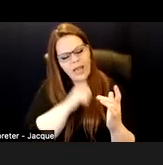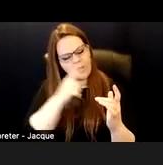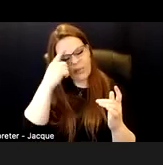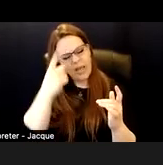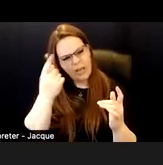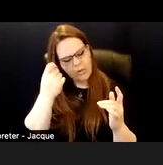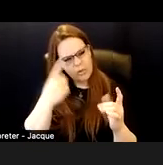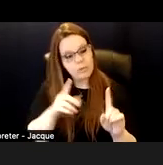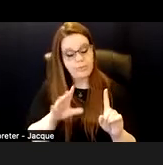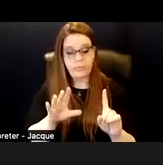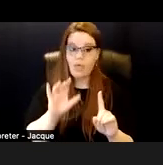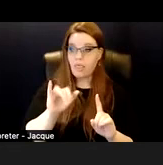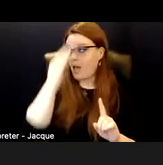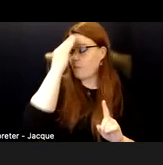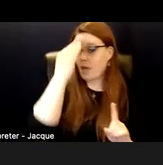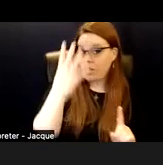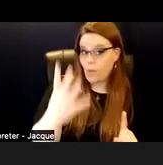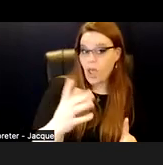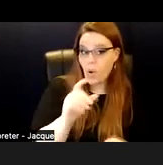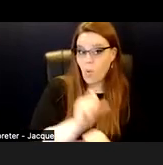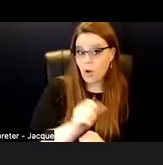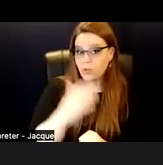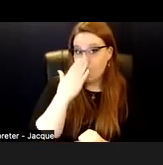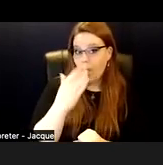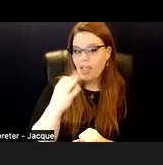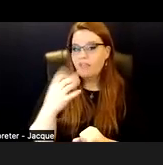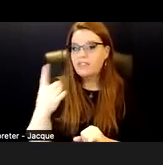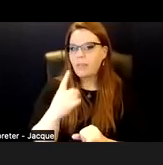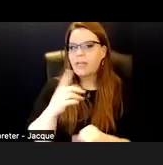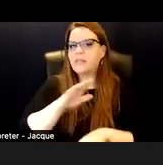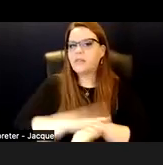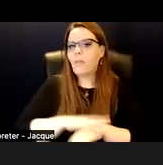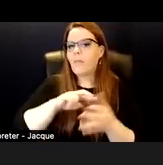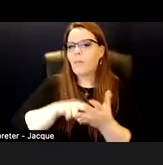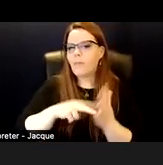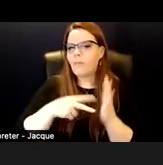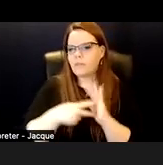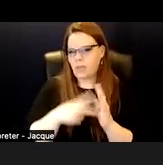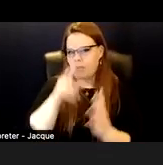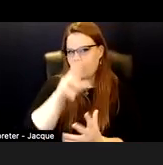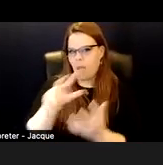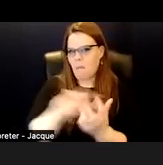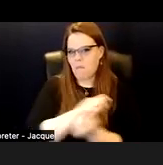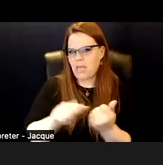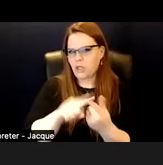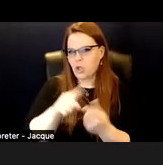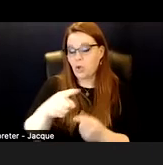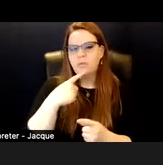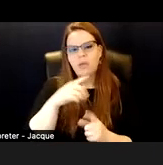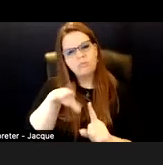That, by the way, works really well if someone is purposely being mean to you. Just say, could you repeat that?